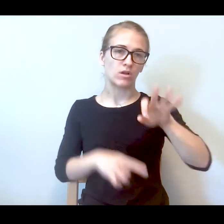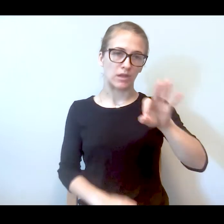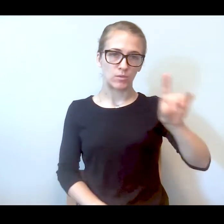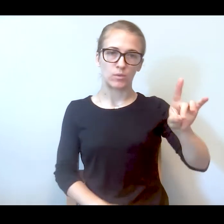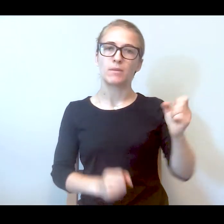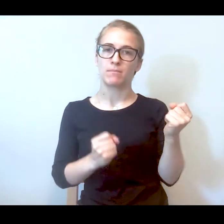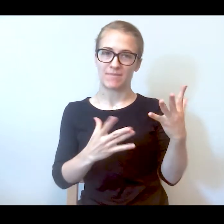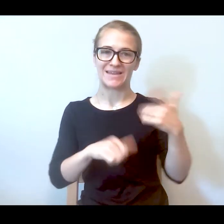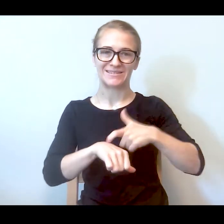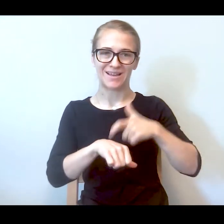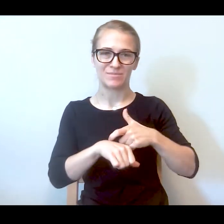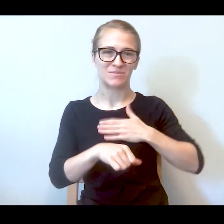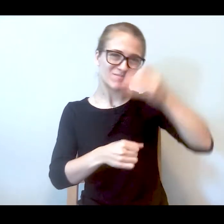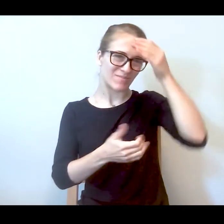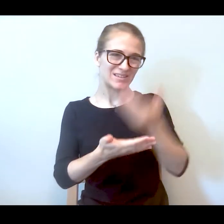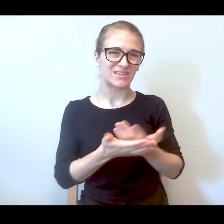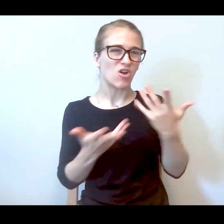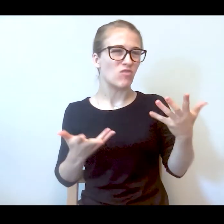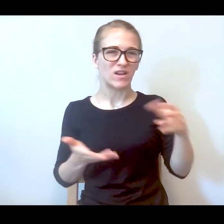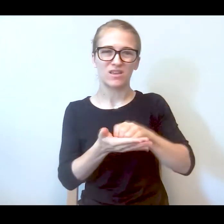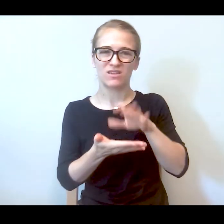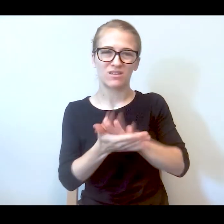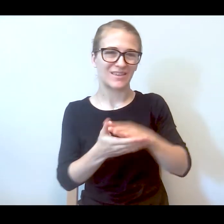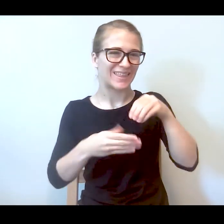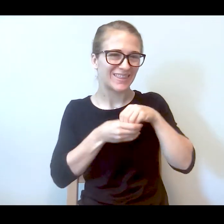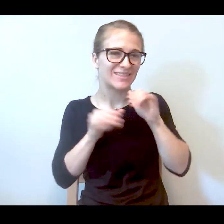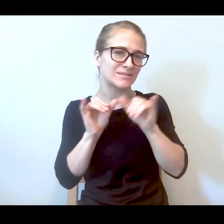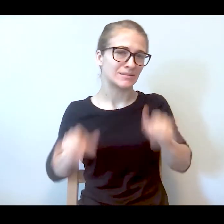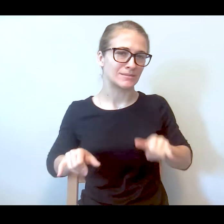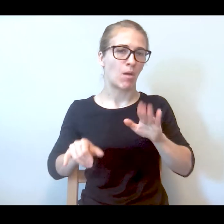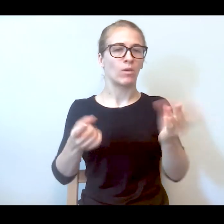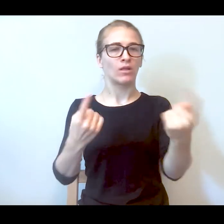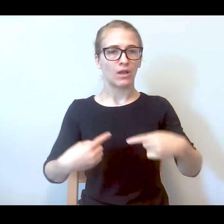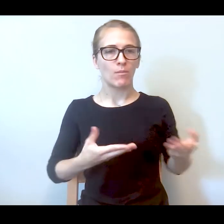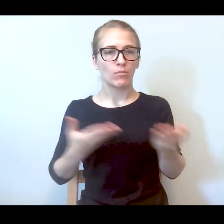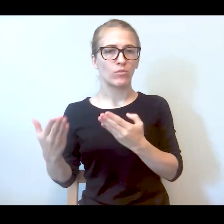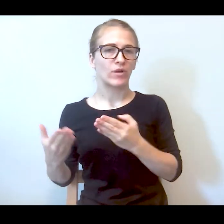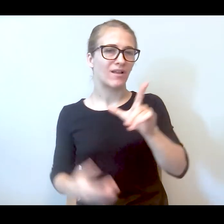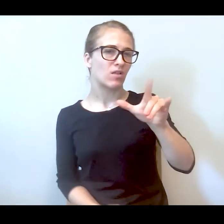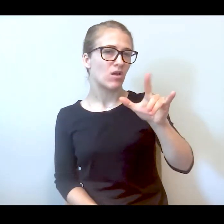already in the system. They'll come and they take him to Long Island Jewish and there they are -- they